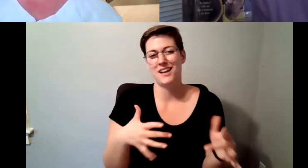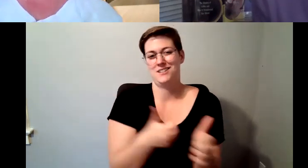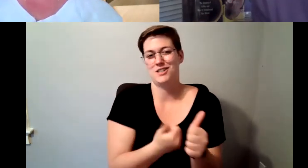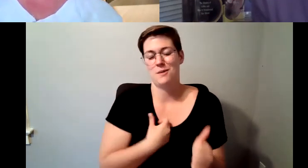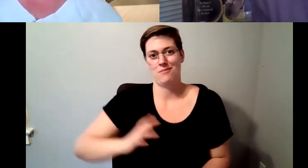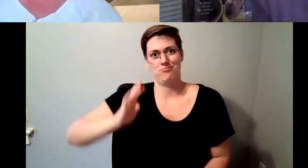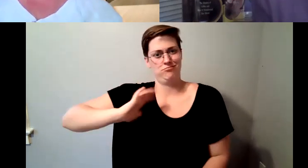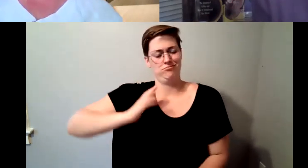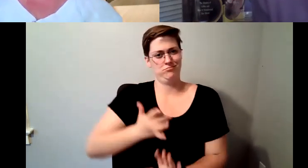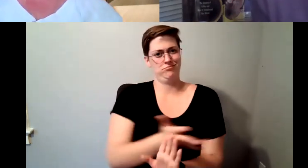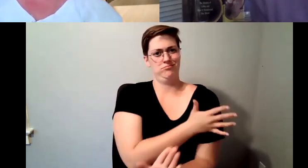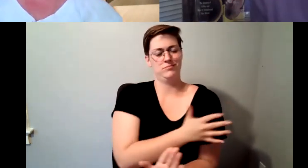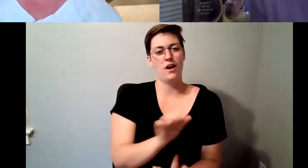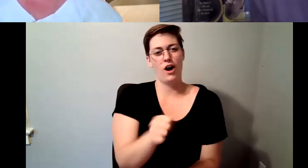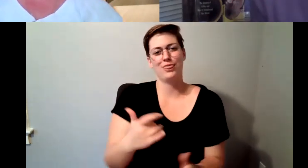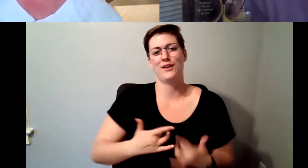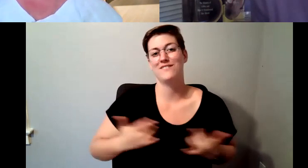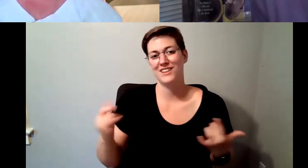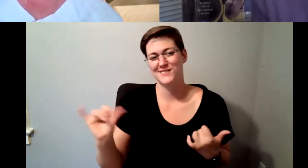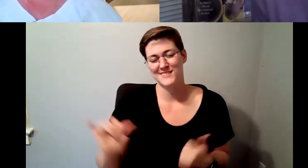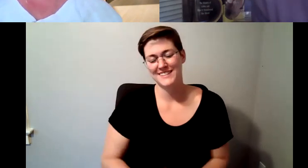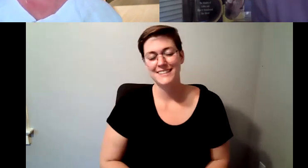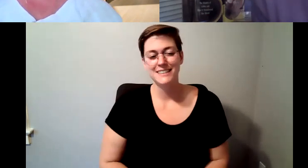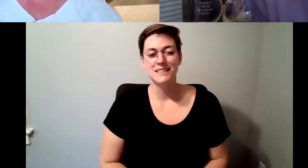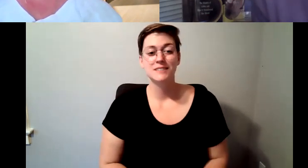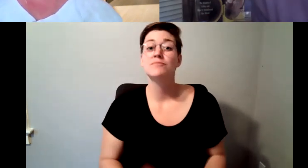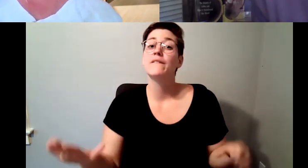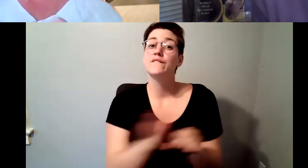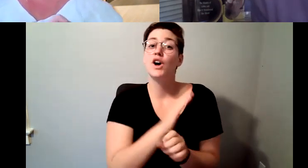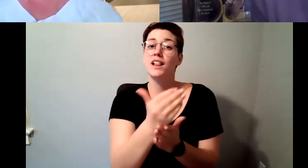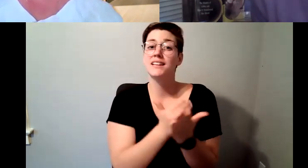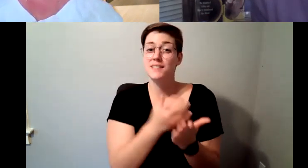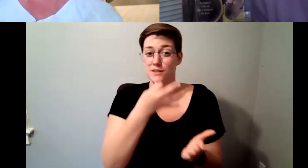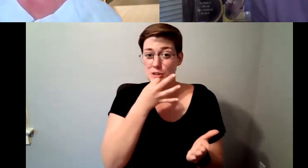events if you'd like you can do A full listing of upcoming virtual events at www dot.